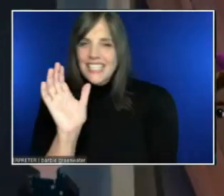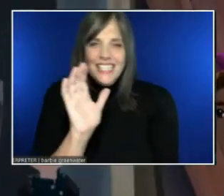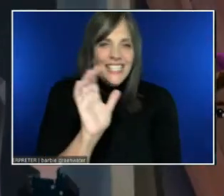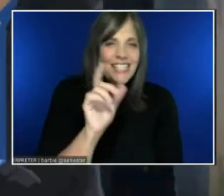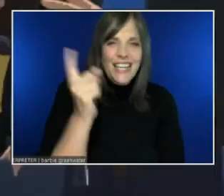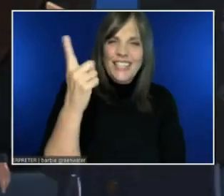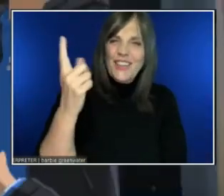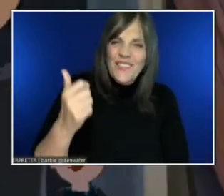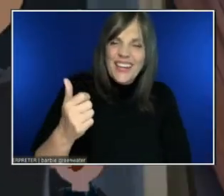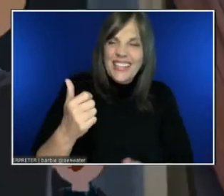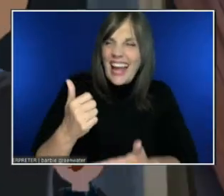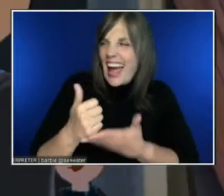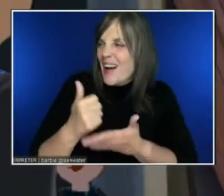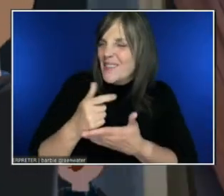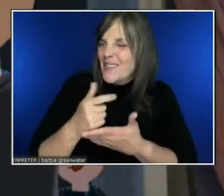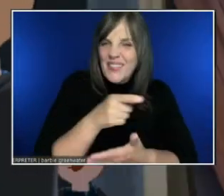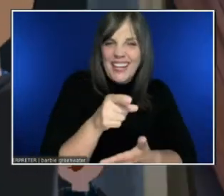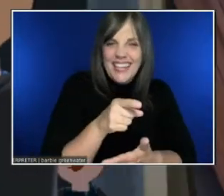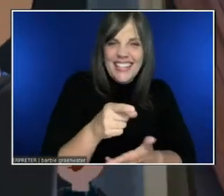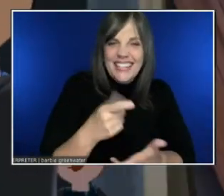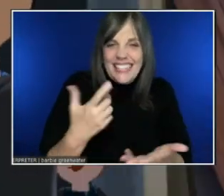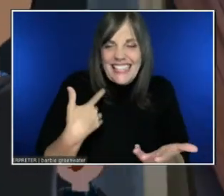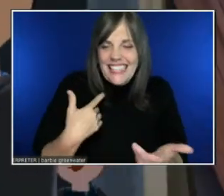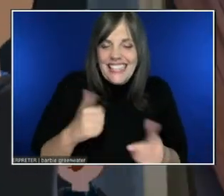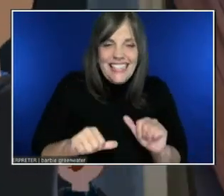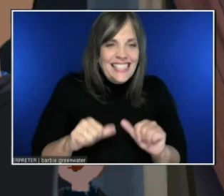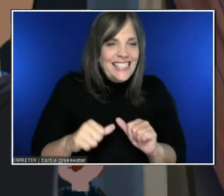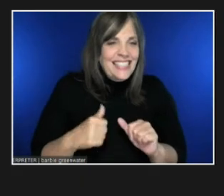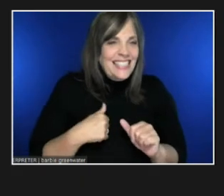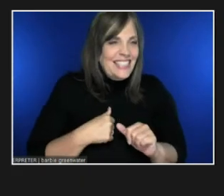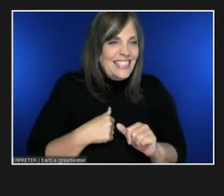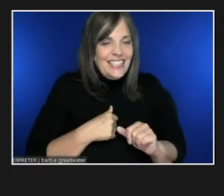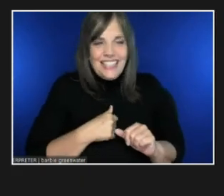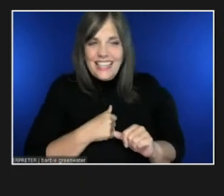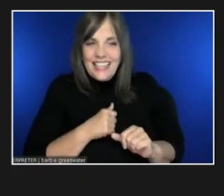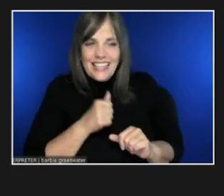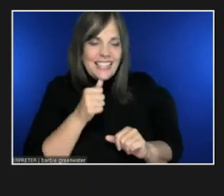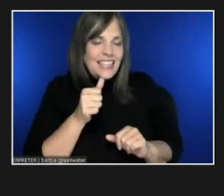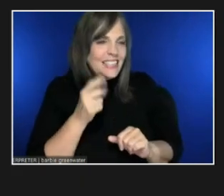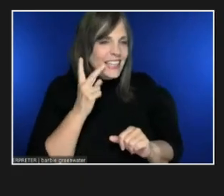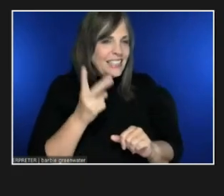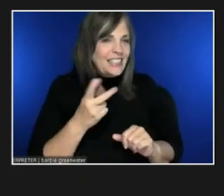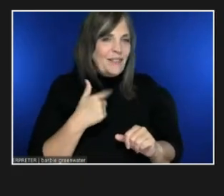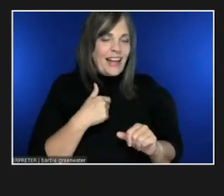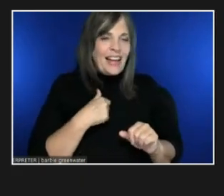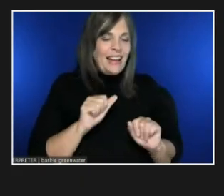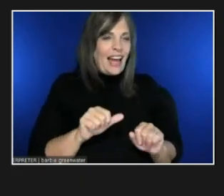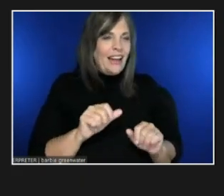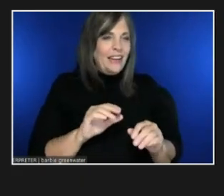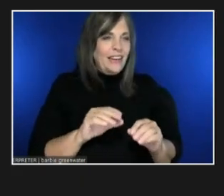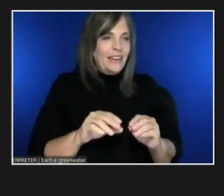I'm not sure. It doesn't look like I'm able to enable that. There we go.